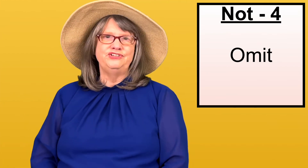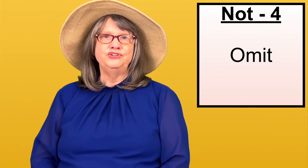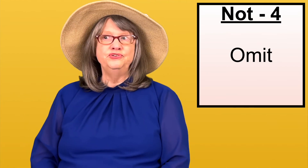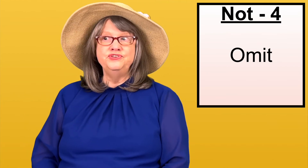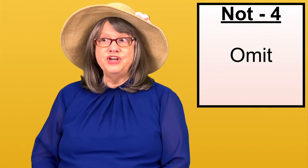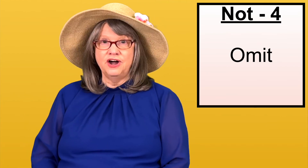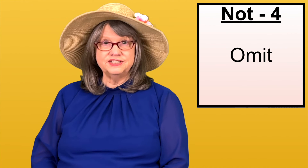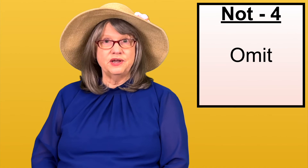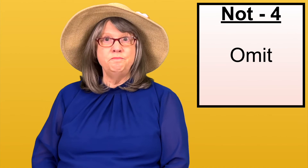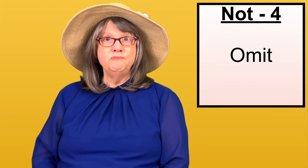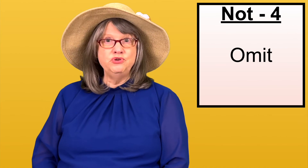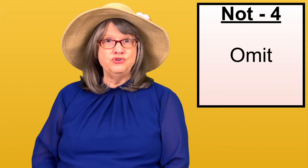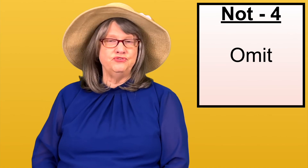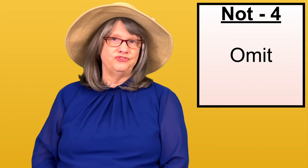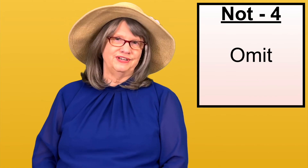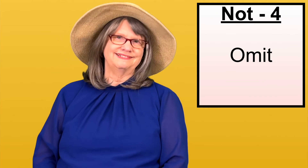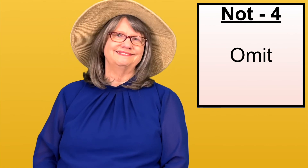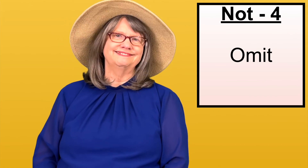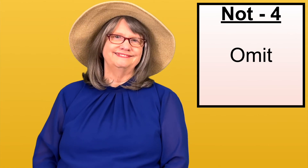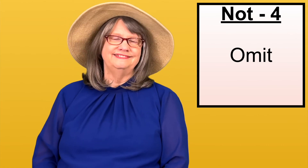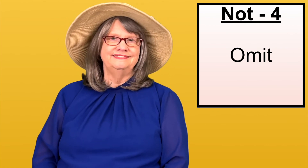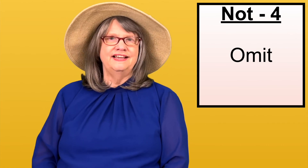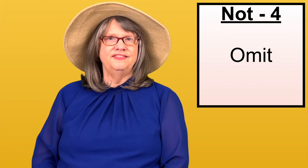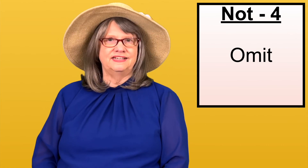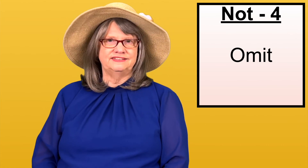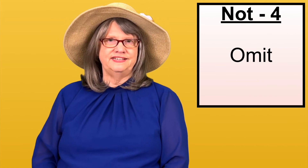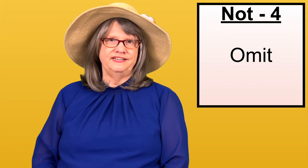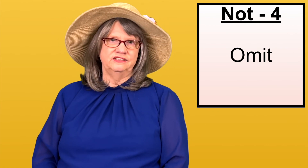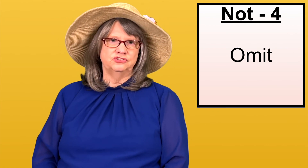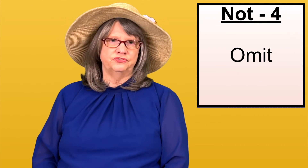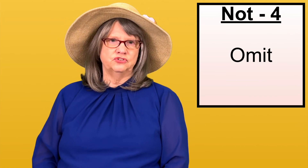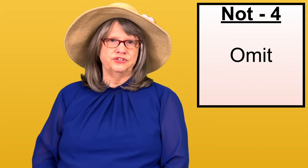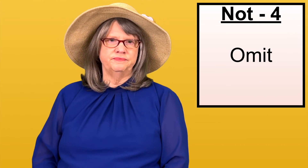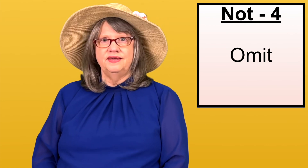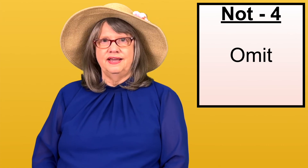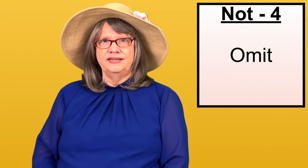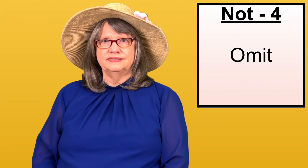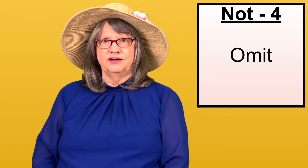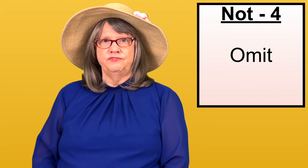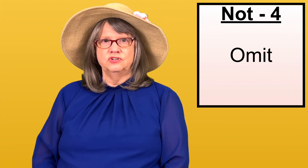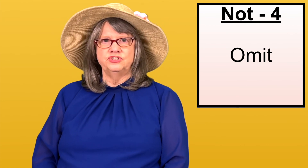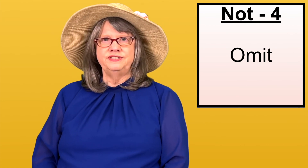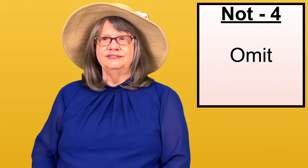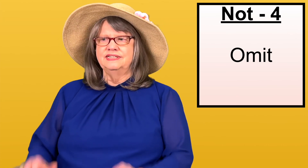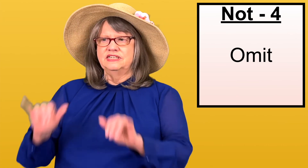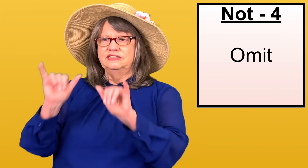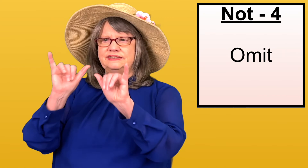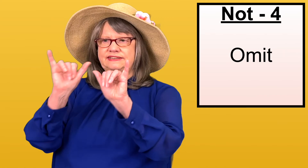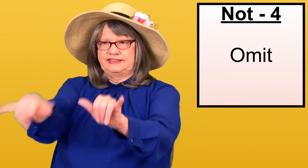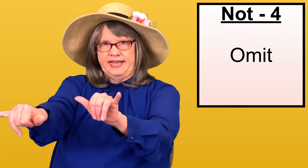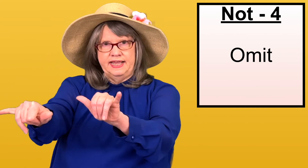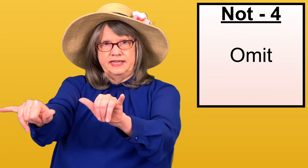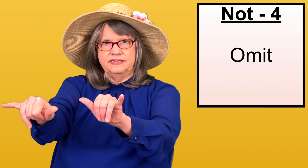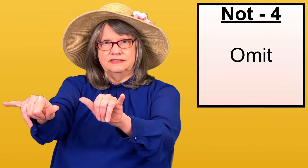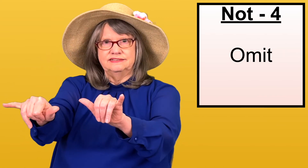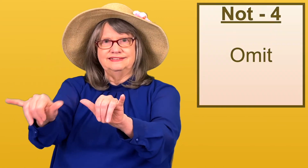Do not move! That's the English version. The ASL version is STAY! 🤙